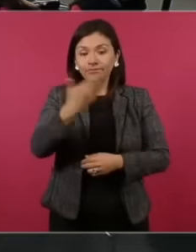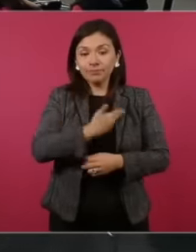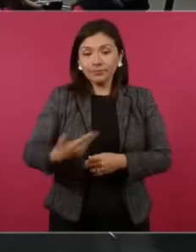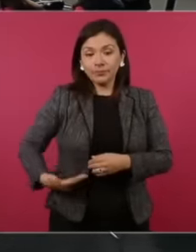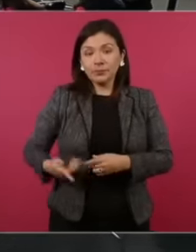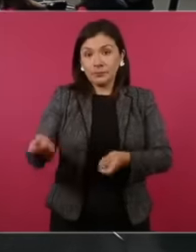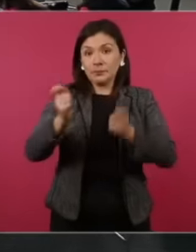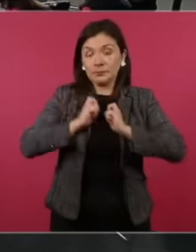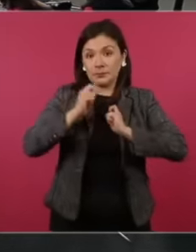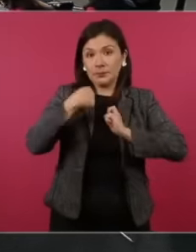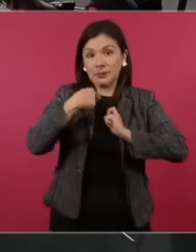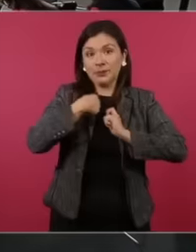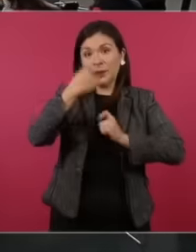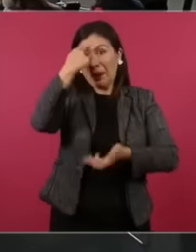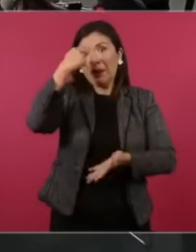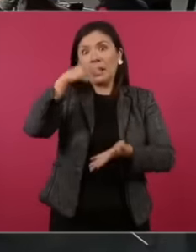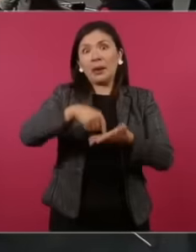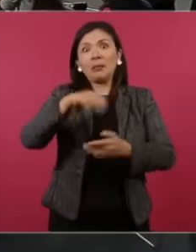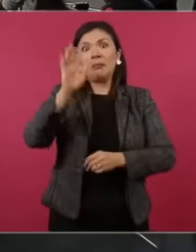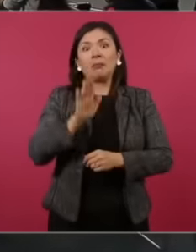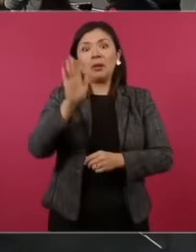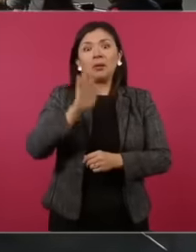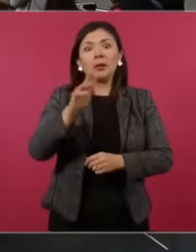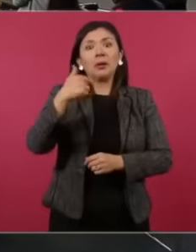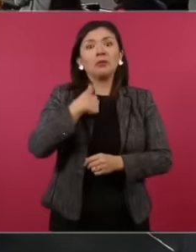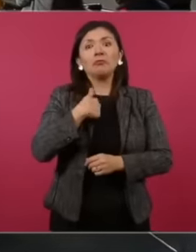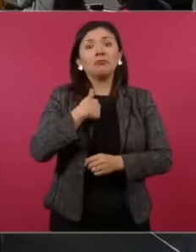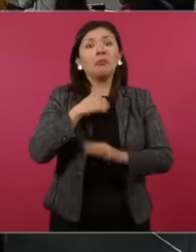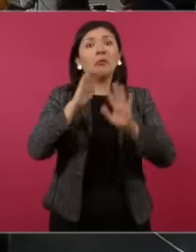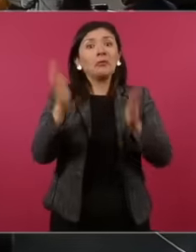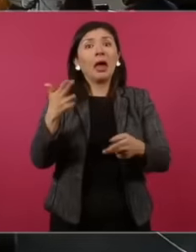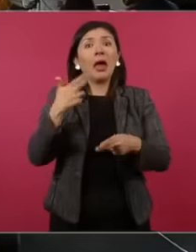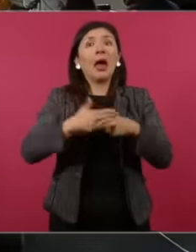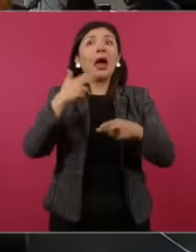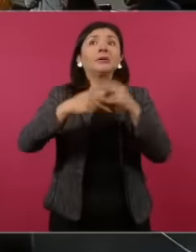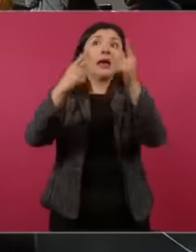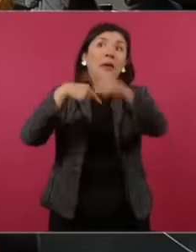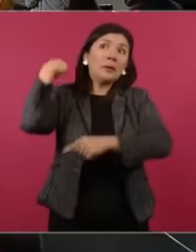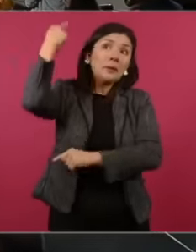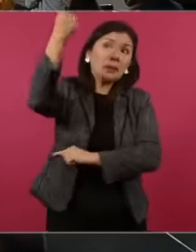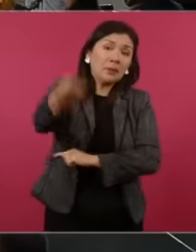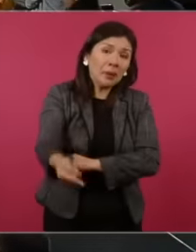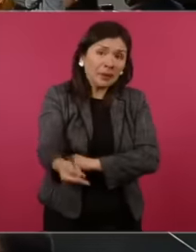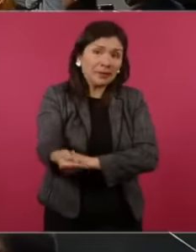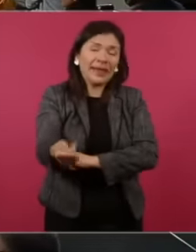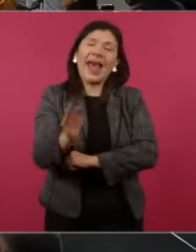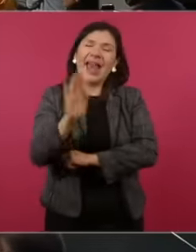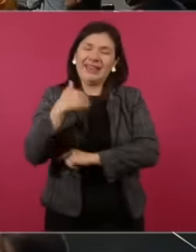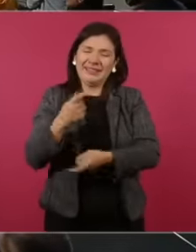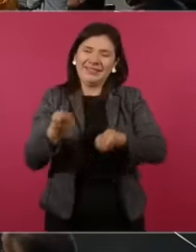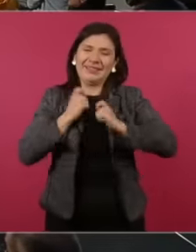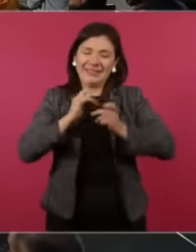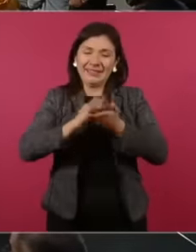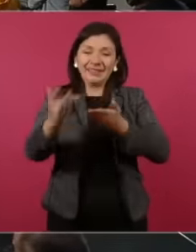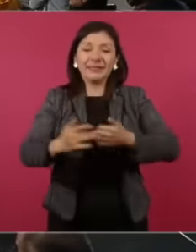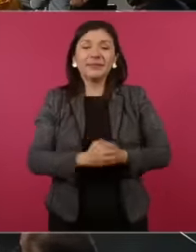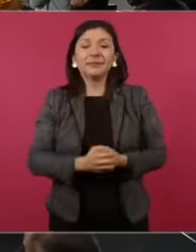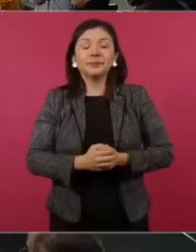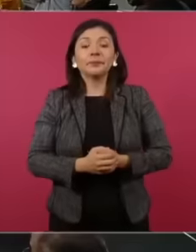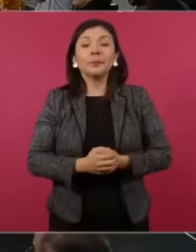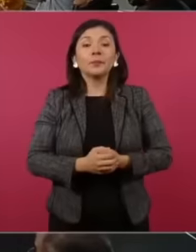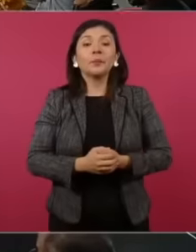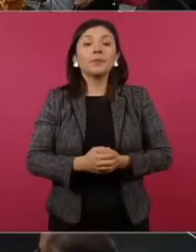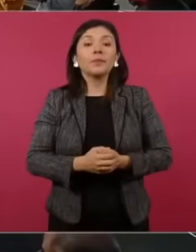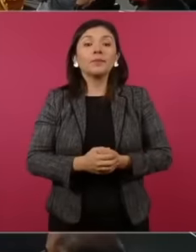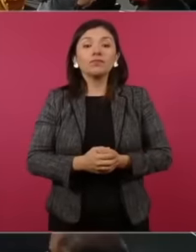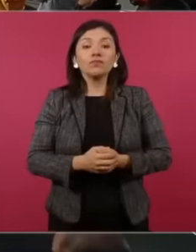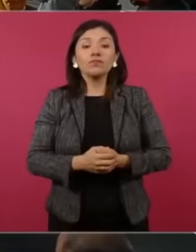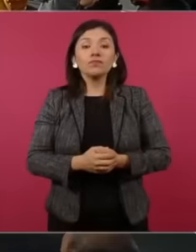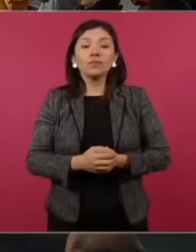floor I already thought I was going to Until the other this first six-year term no no I hope not this one